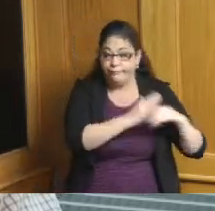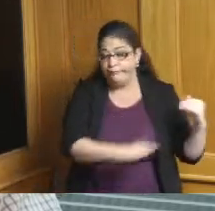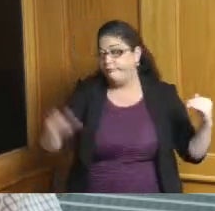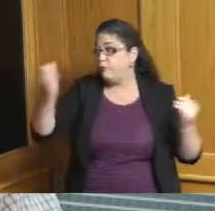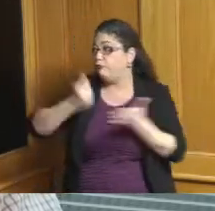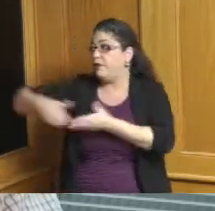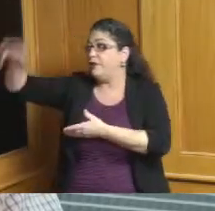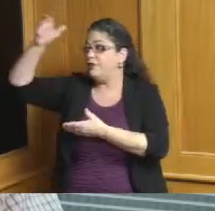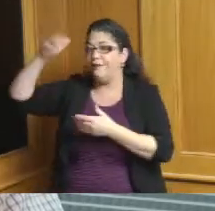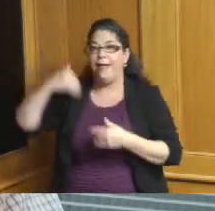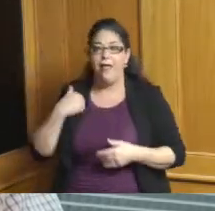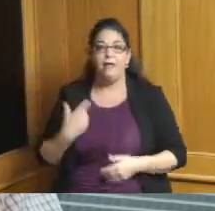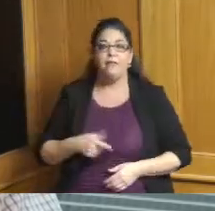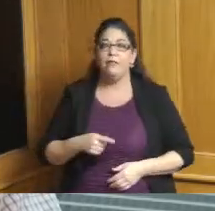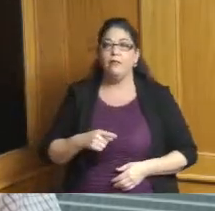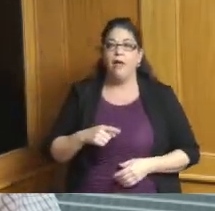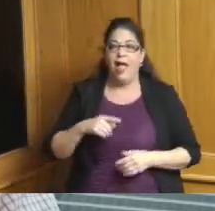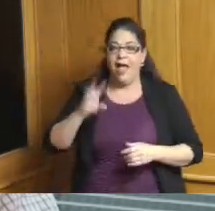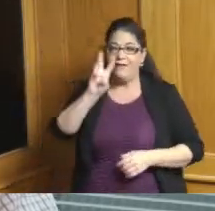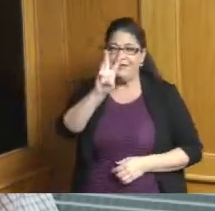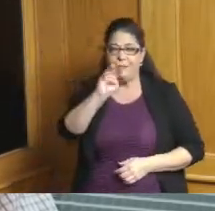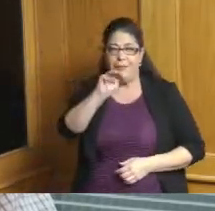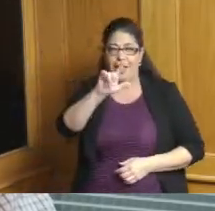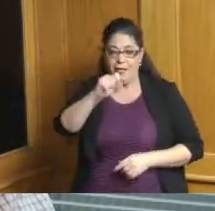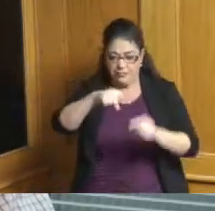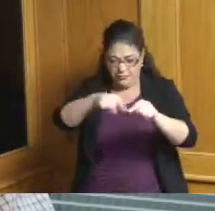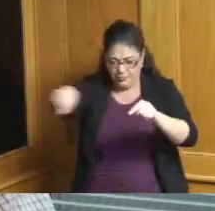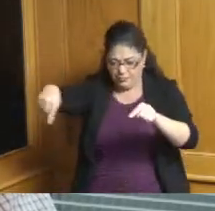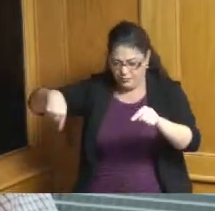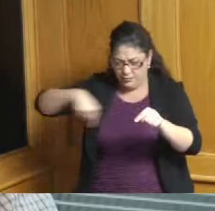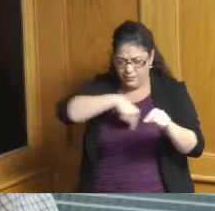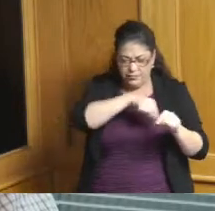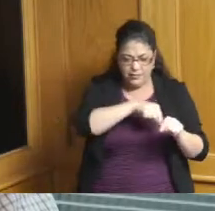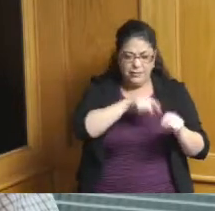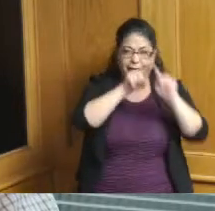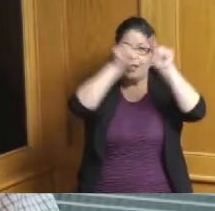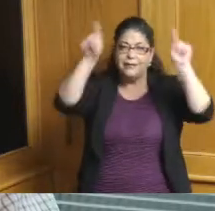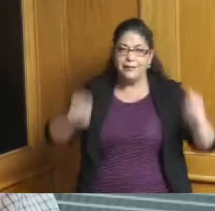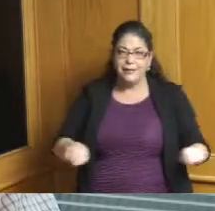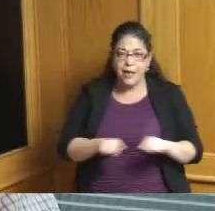everything in six square miles it's amazing in a way it's kind of this little microcosm of a